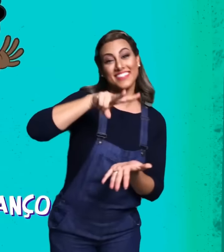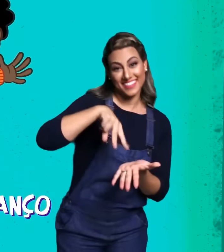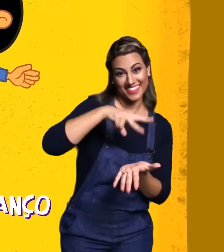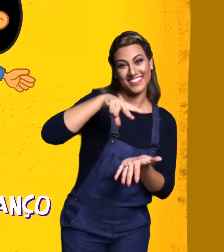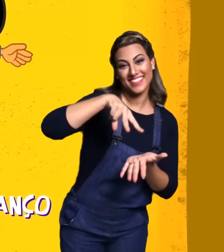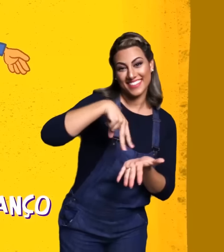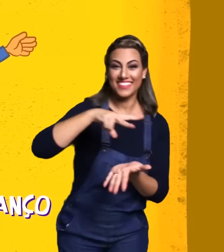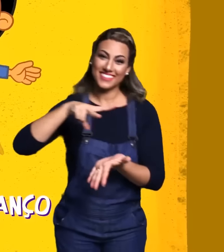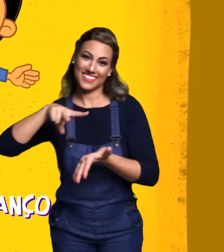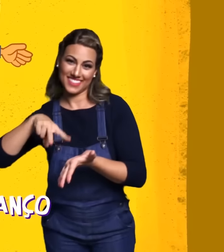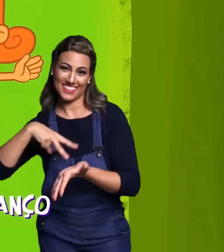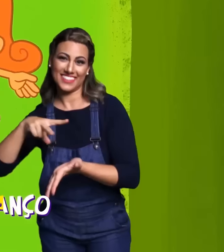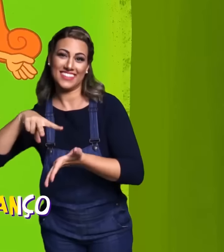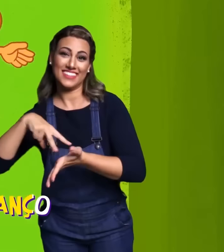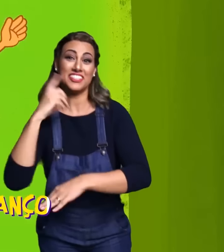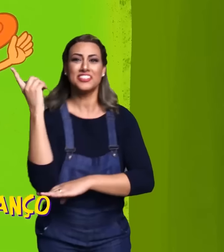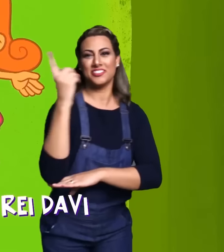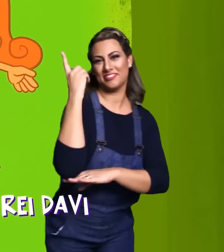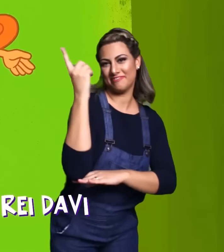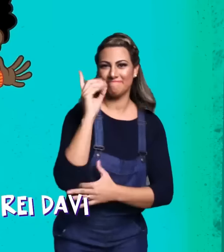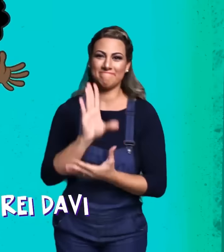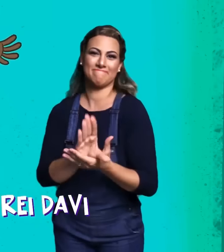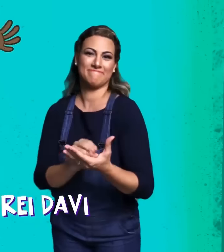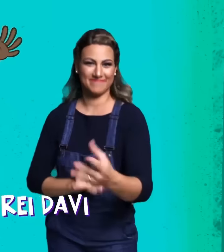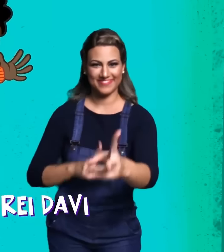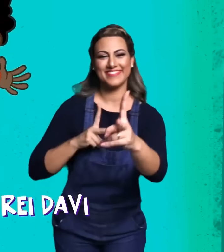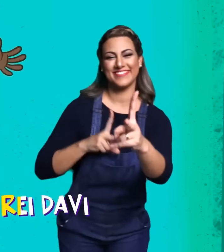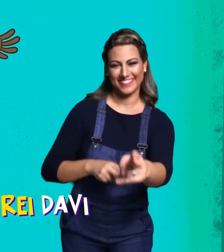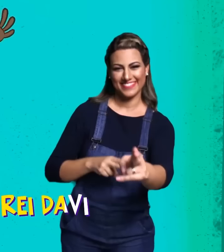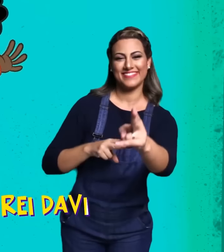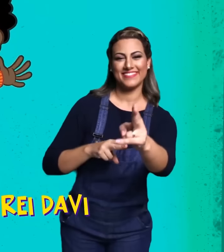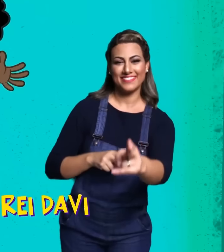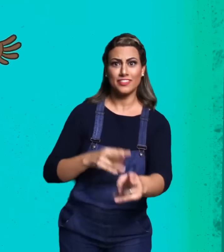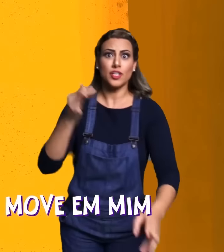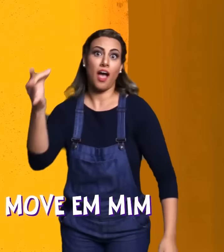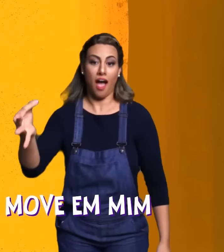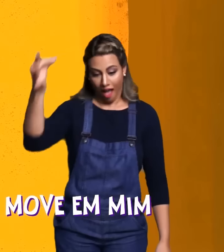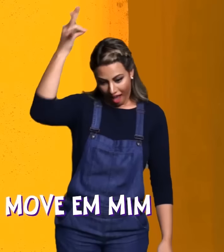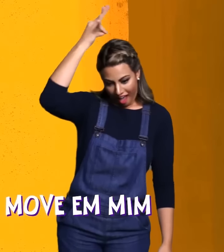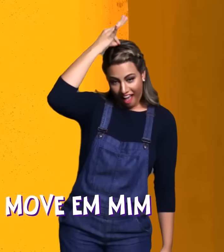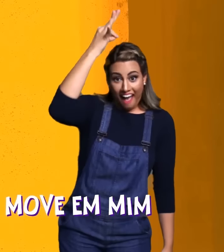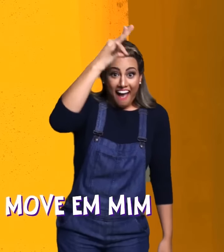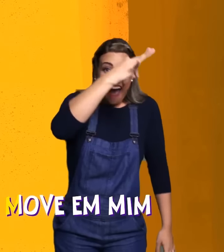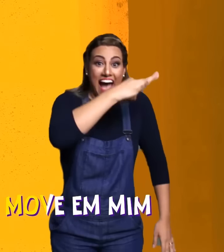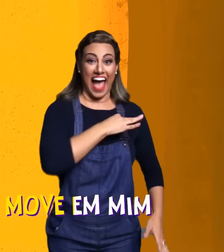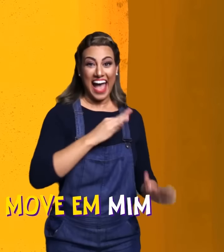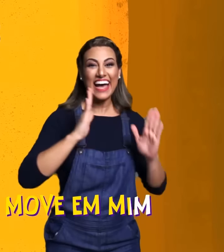DANCE I DANCE LIKE THE KING DAVID IF THE SPIRIT OF GOD MOVES IN ME I